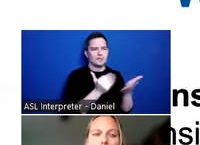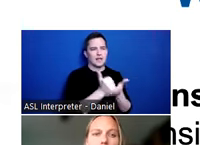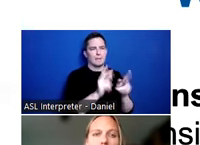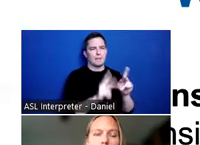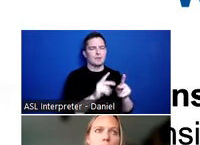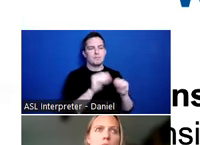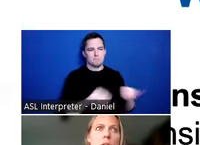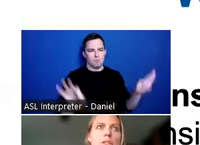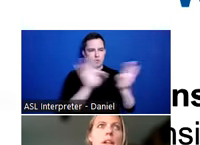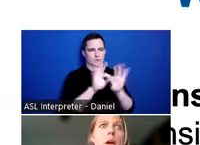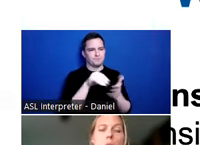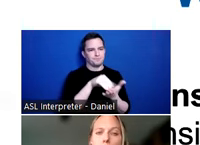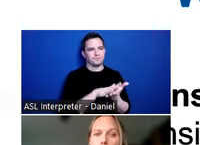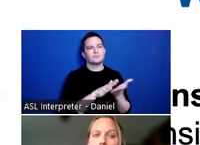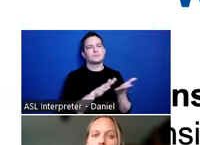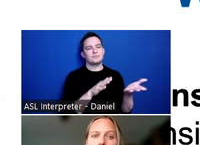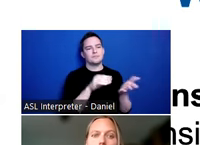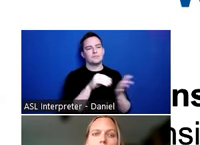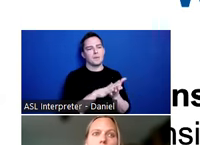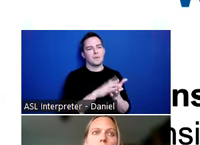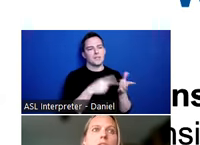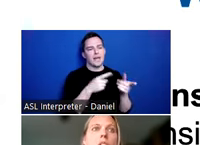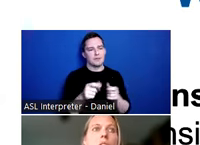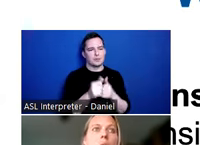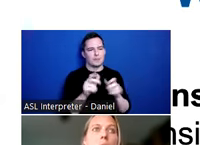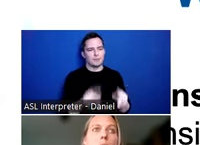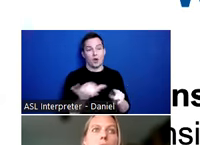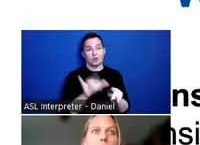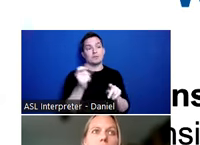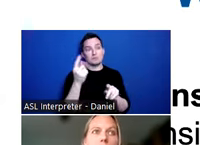what’s happening with the person. But also be clear and understand what services might